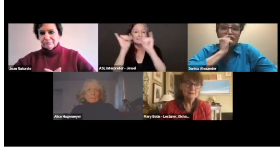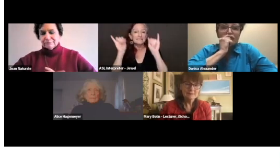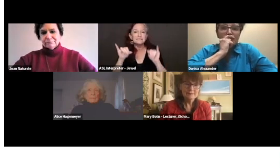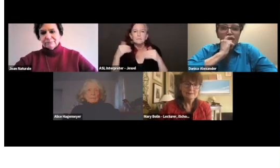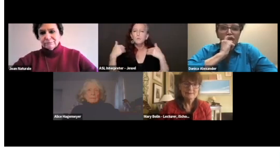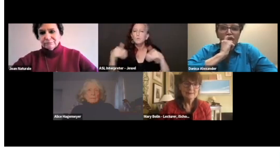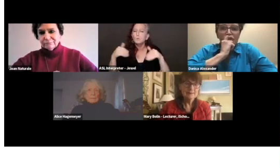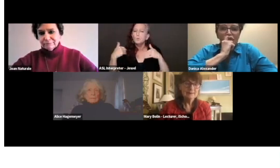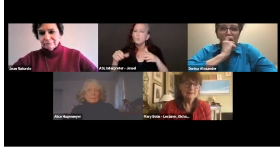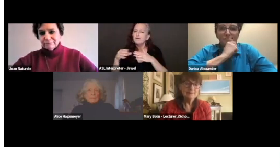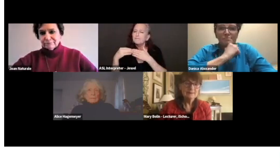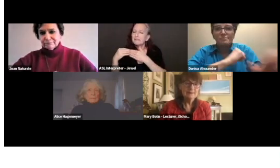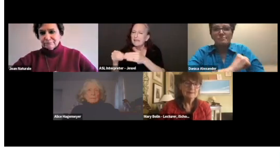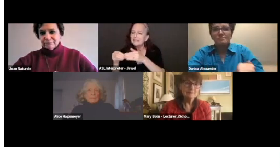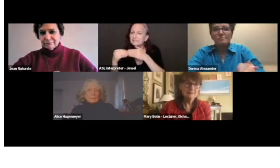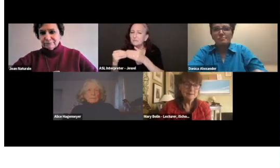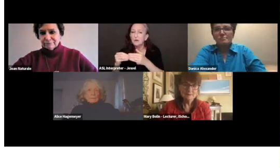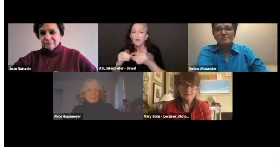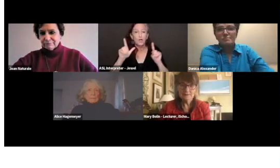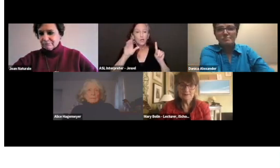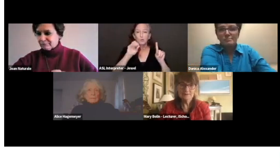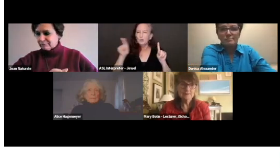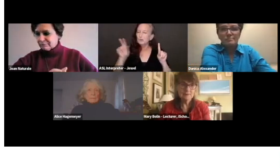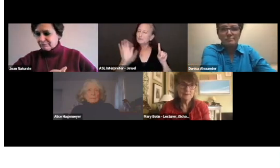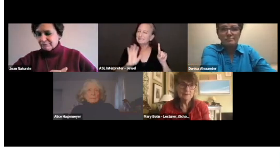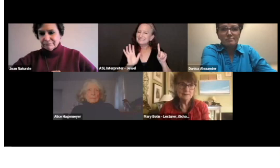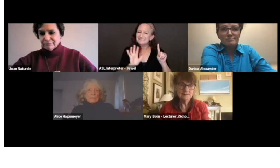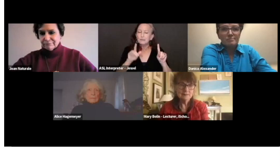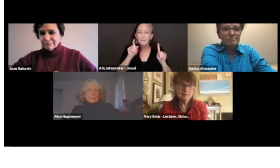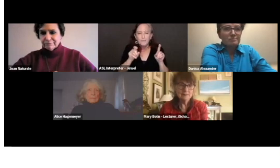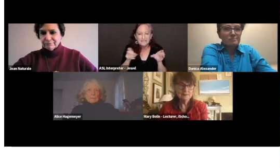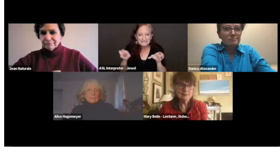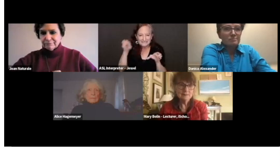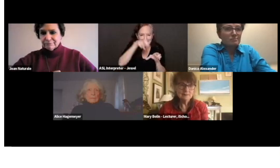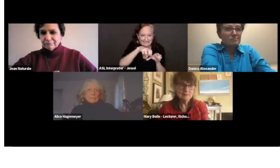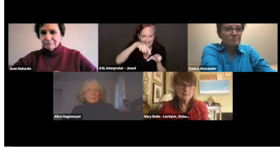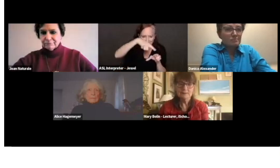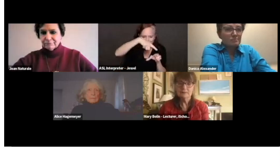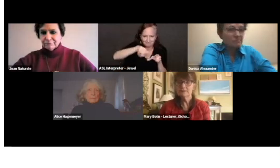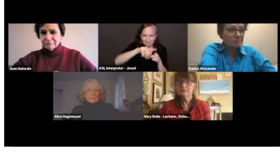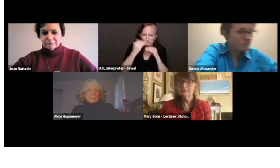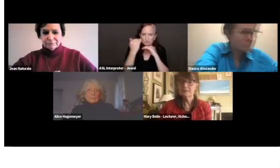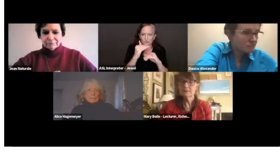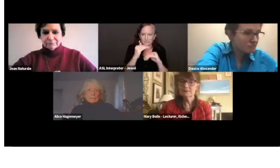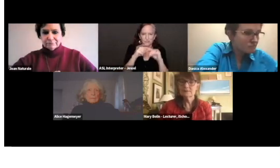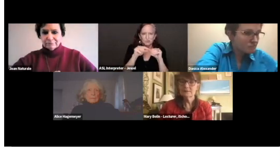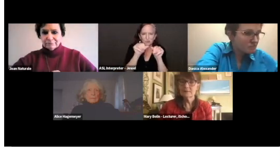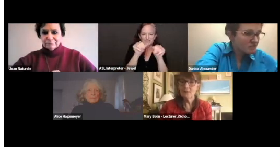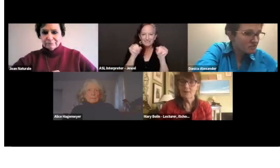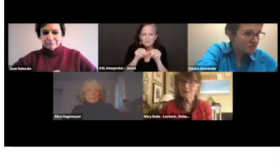With loops, people have to sit within the looped space to use the technology.